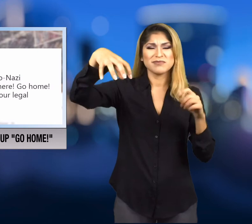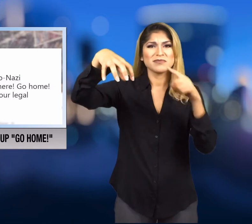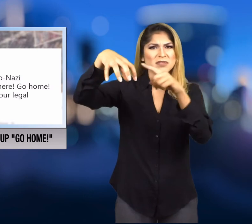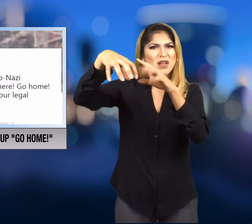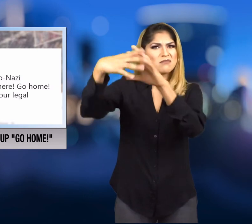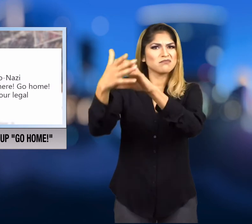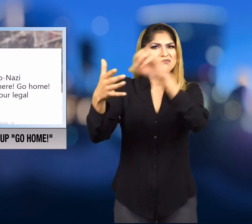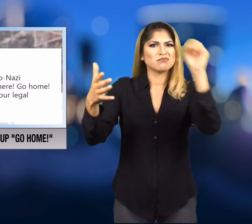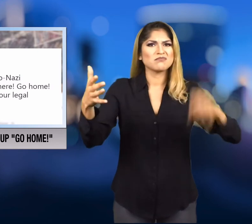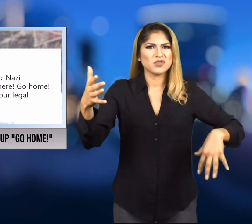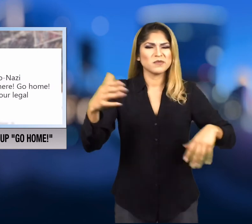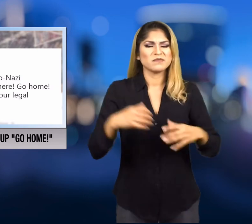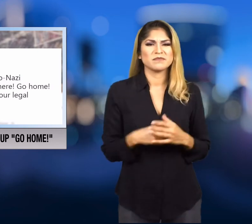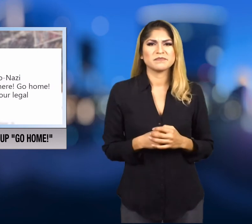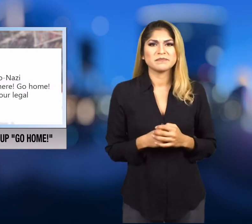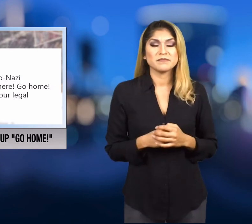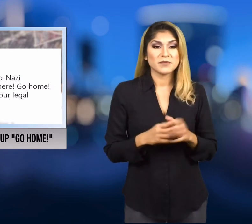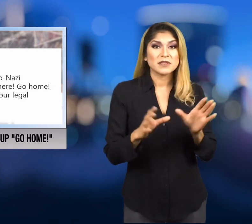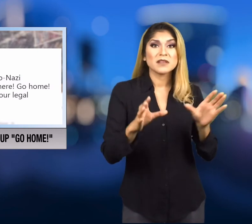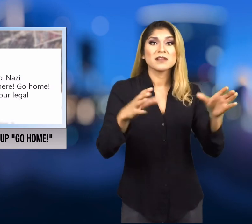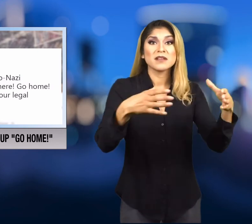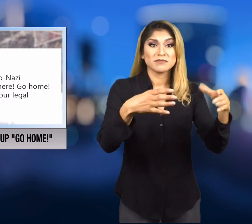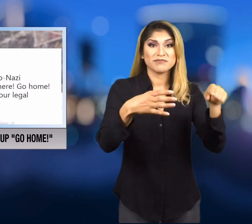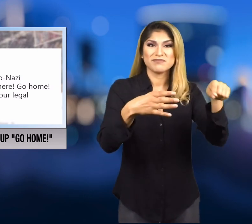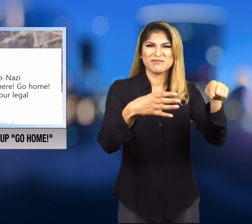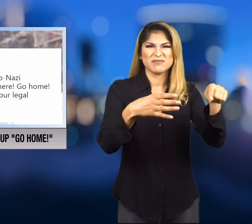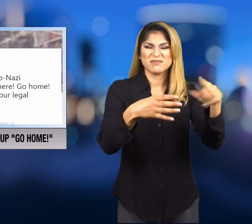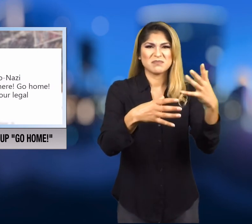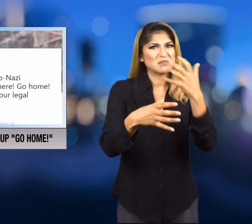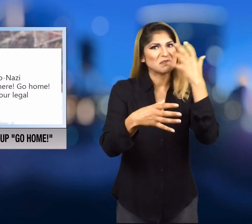This is the same group that marched back in